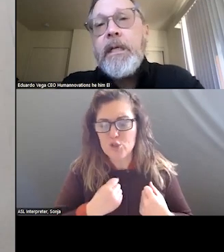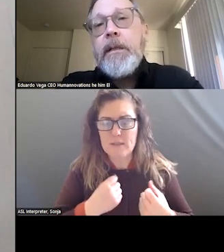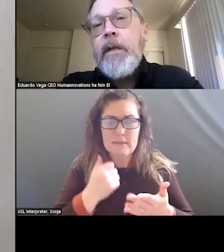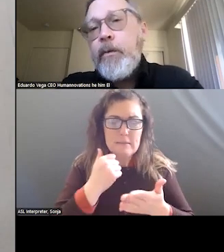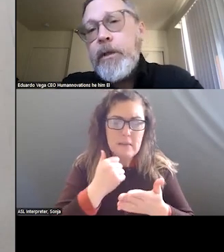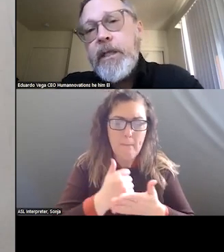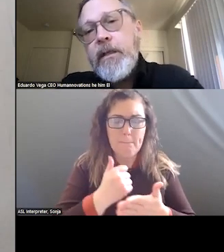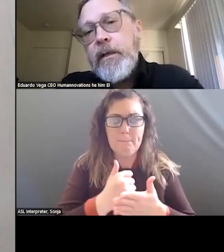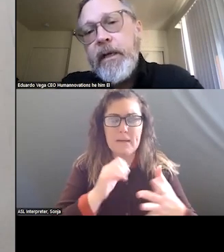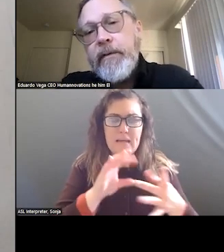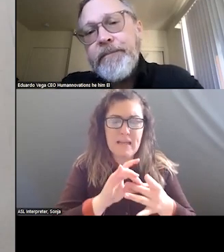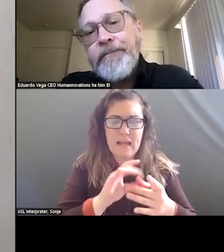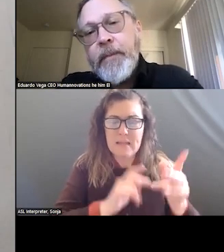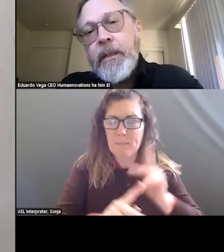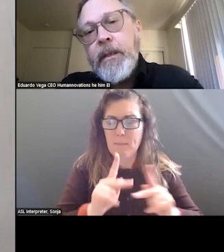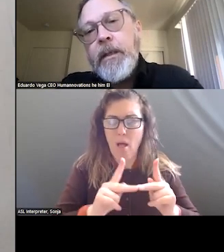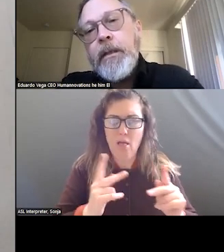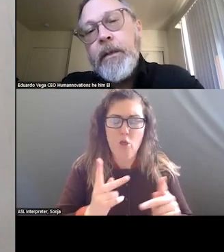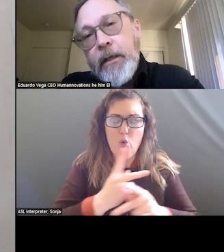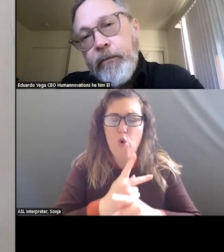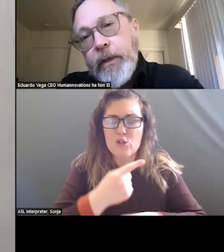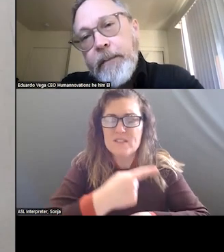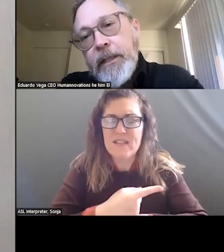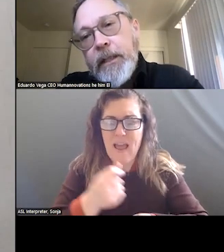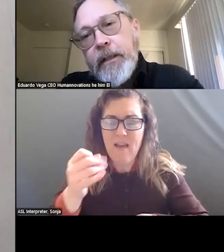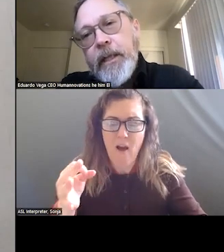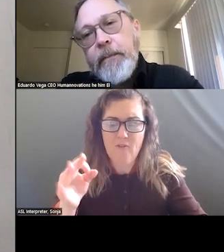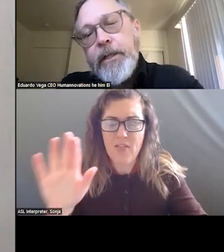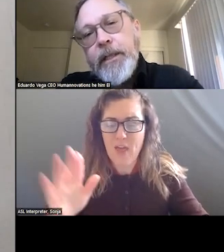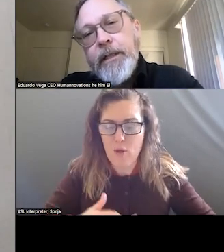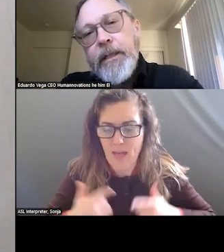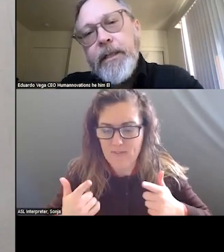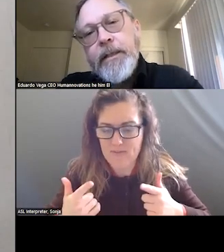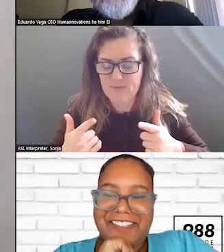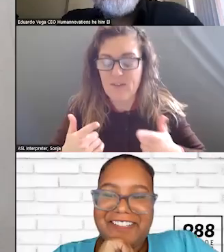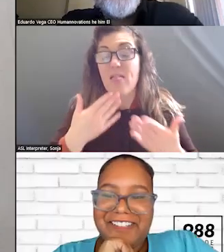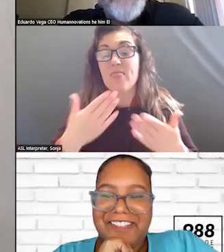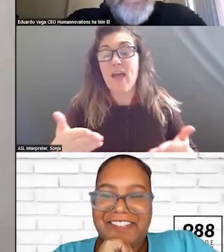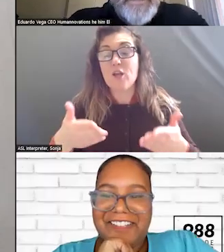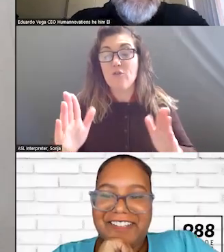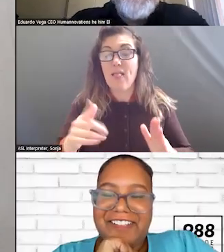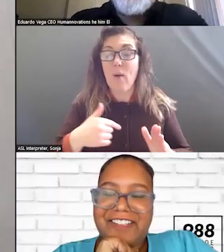THEY NEED ON THEIR WORST DAYS OF THEIR LIVES. I AM GOING TO POST